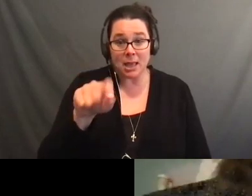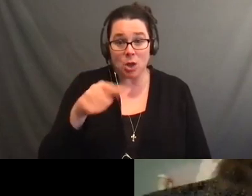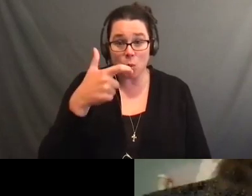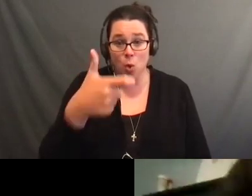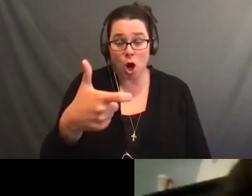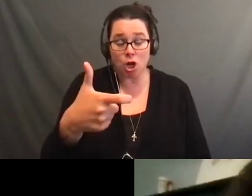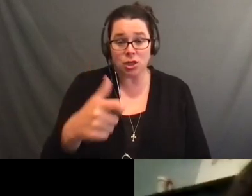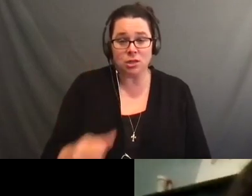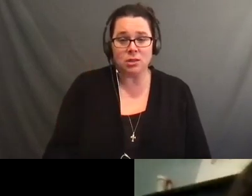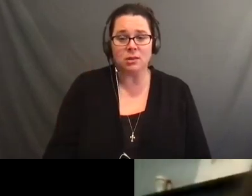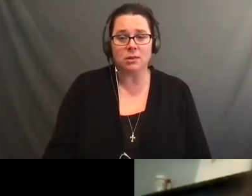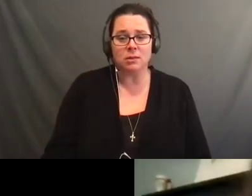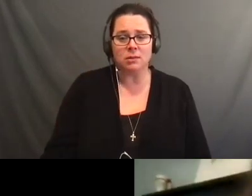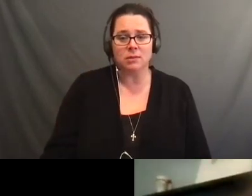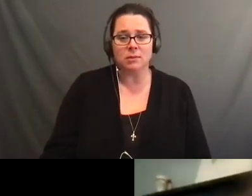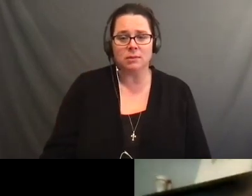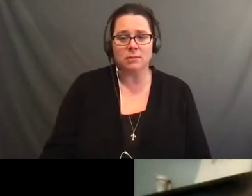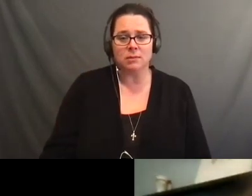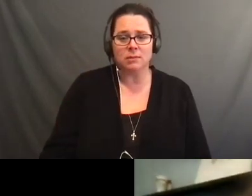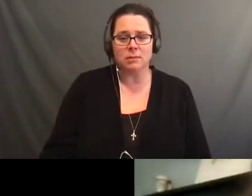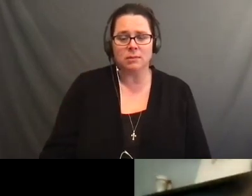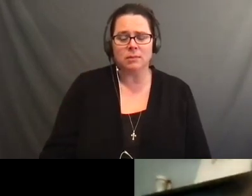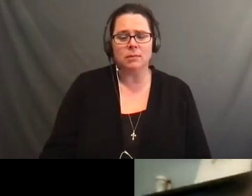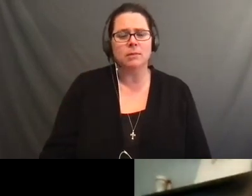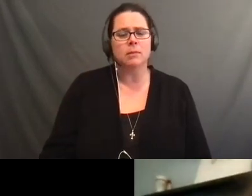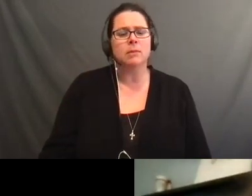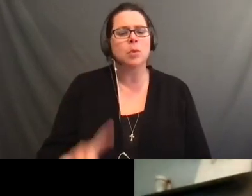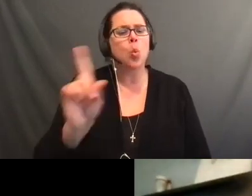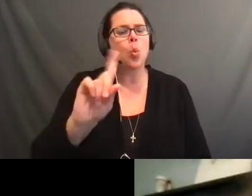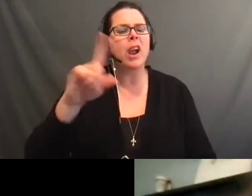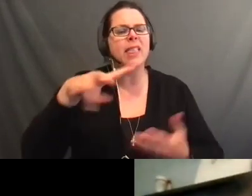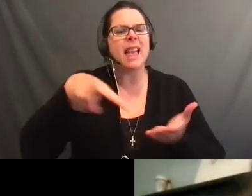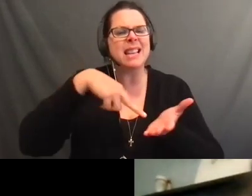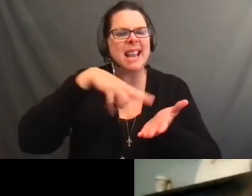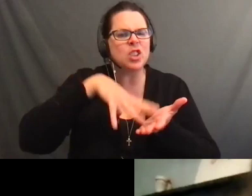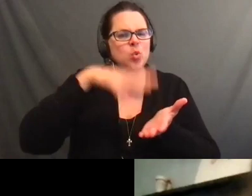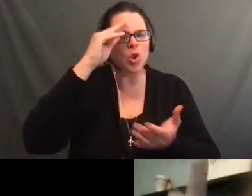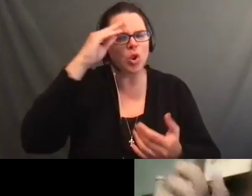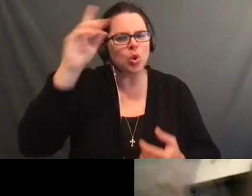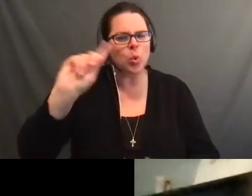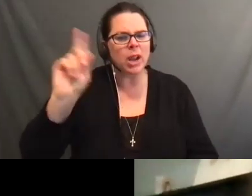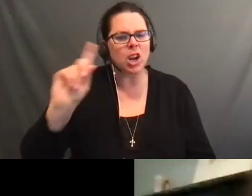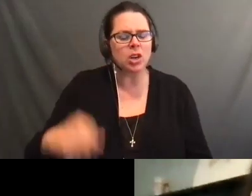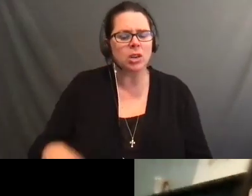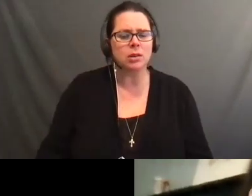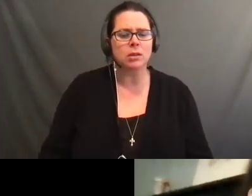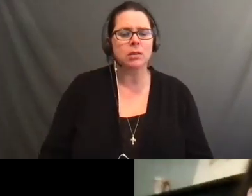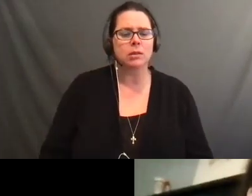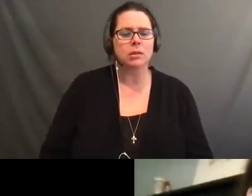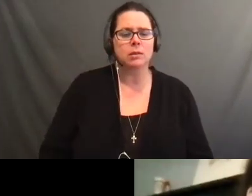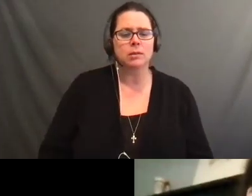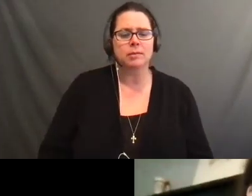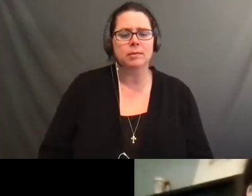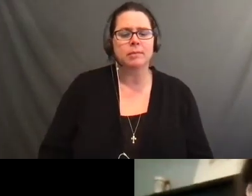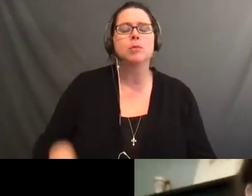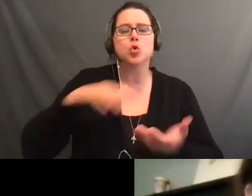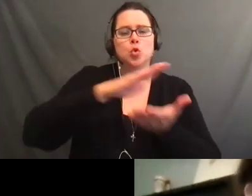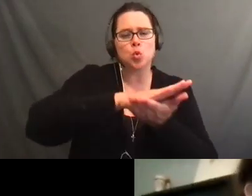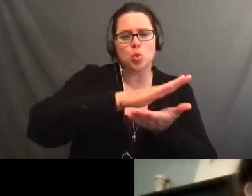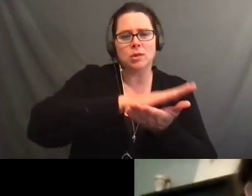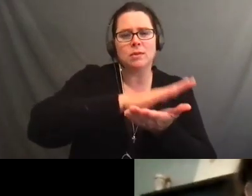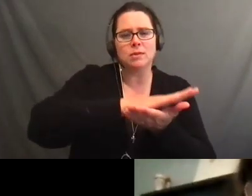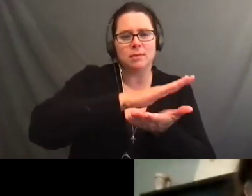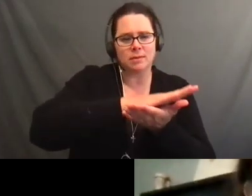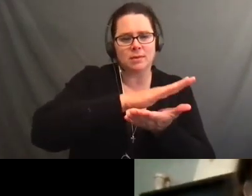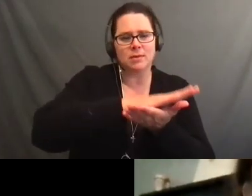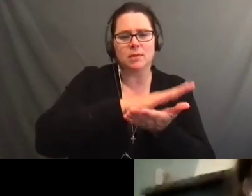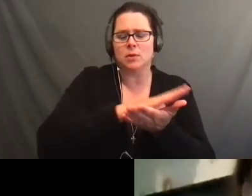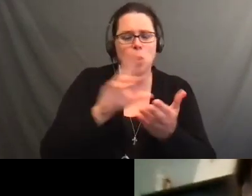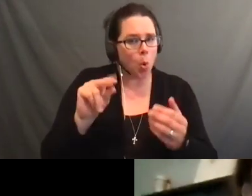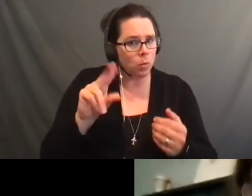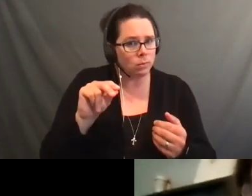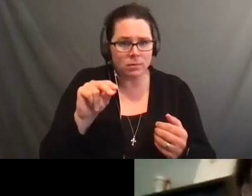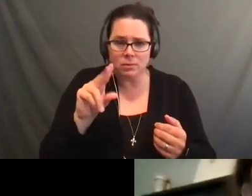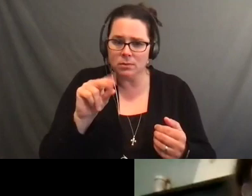When you're bowling, when you're can you see all the way down or do you look down so you